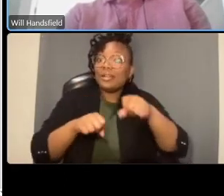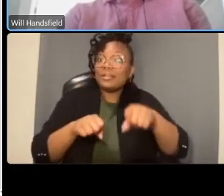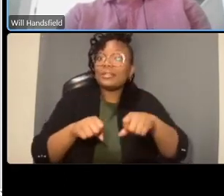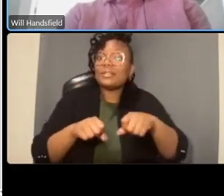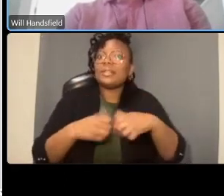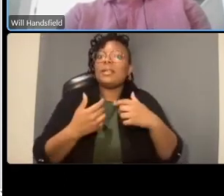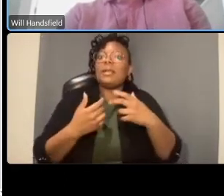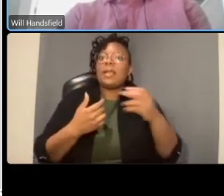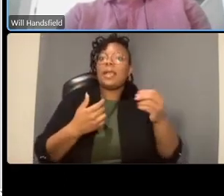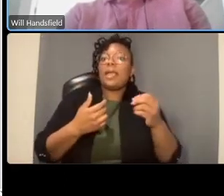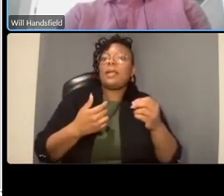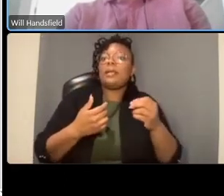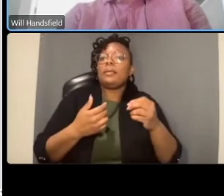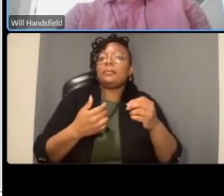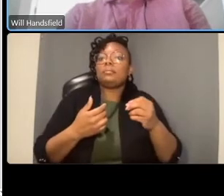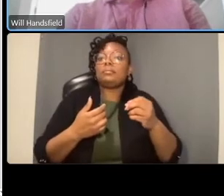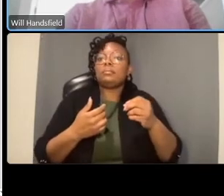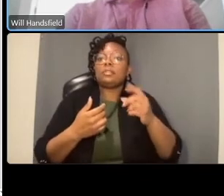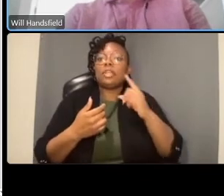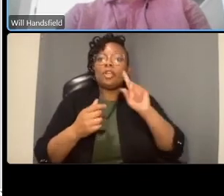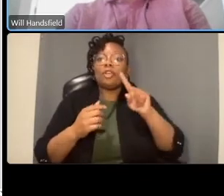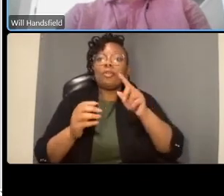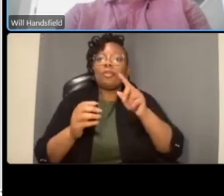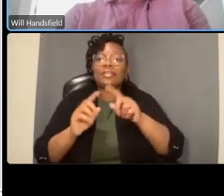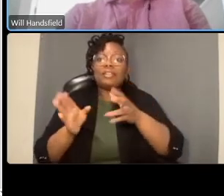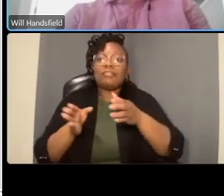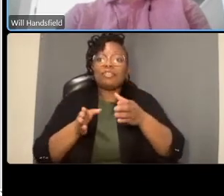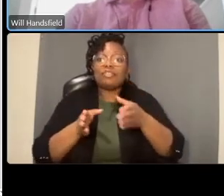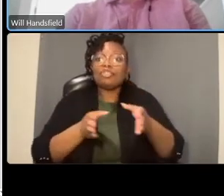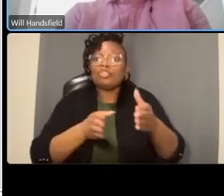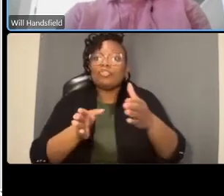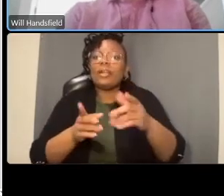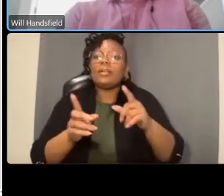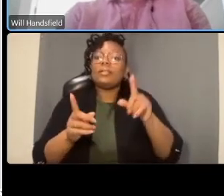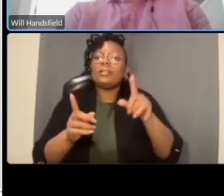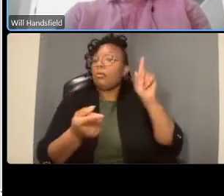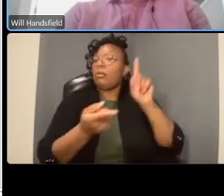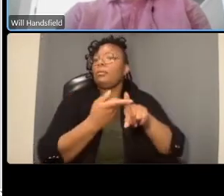we've seen like you know people in their 80s riding e-bikes especially um certainly people